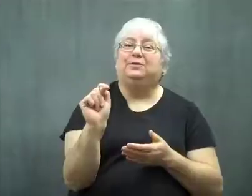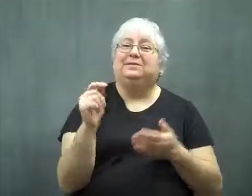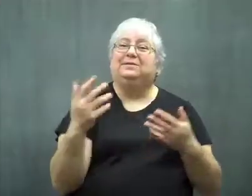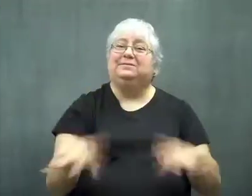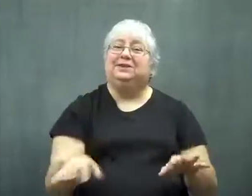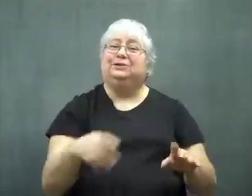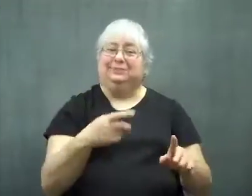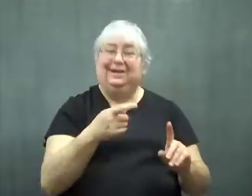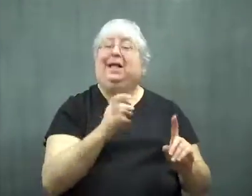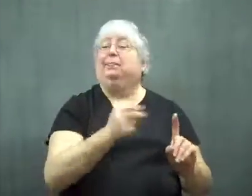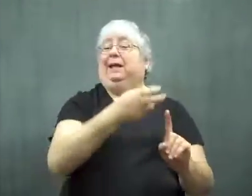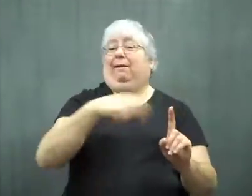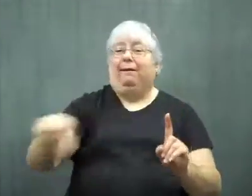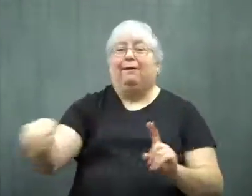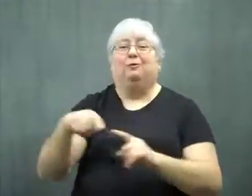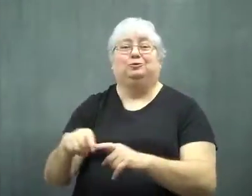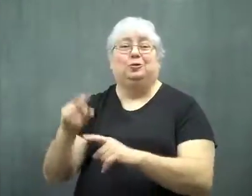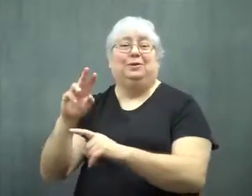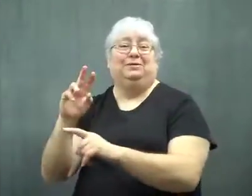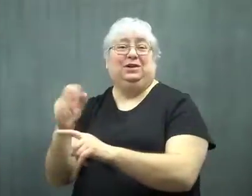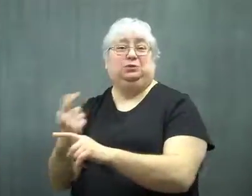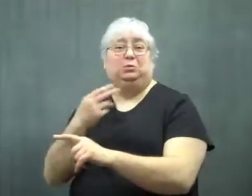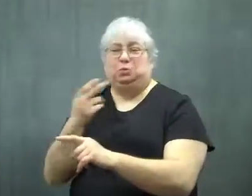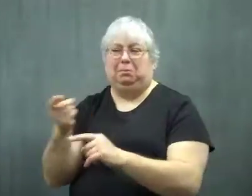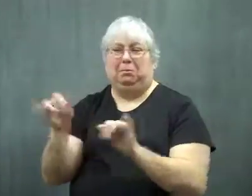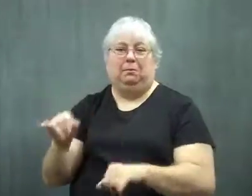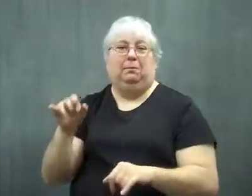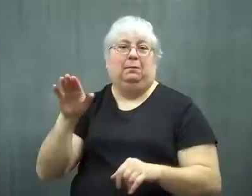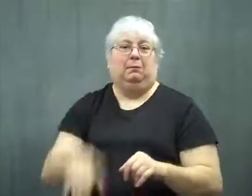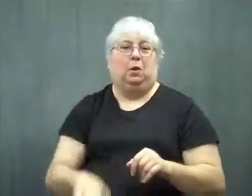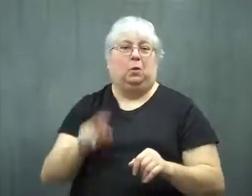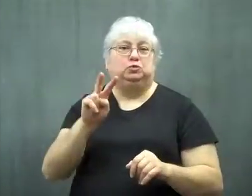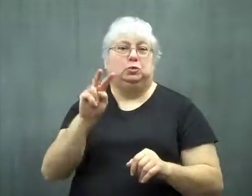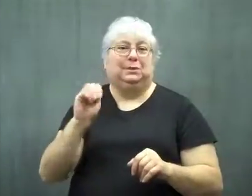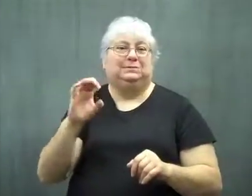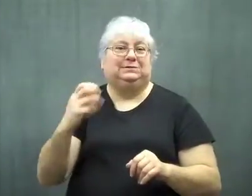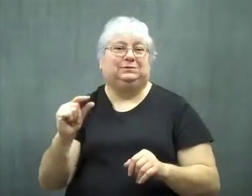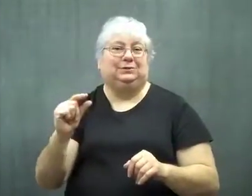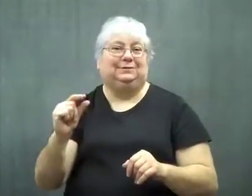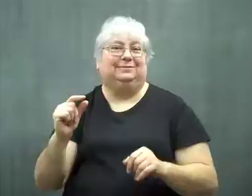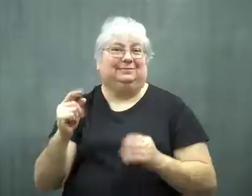Then they went to the fresh soup. Their measurements were low, at 2 mcg.